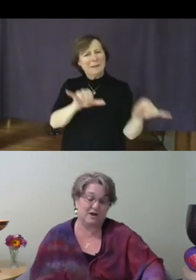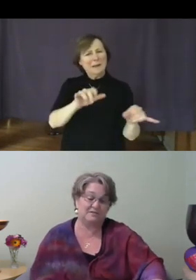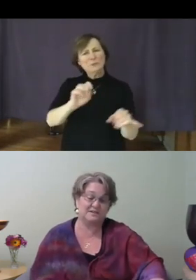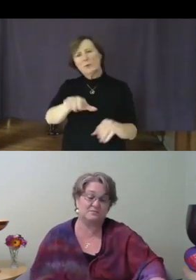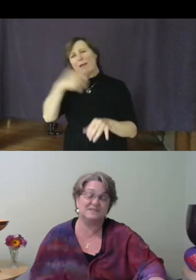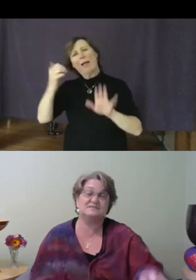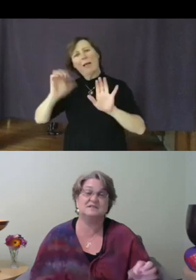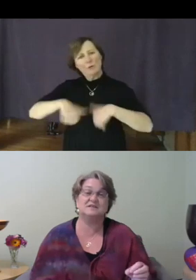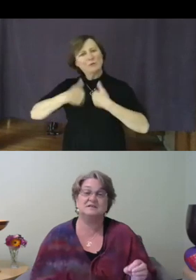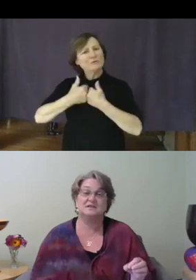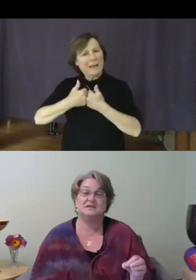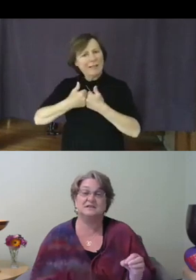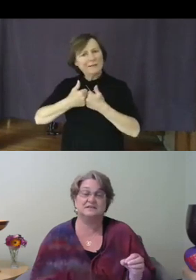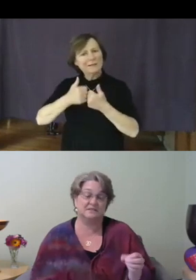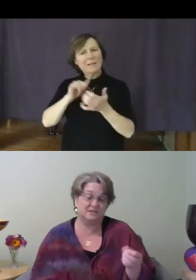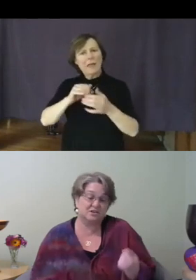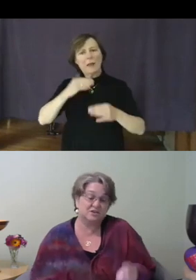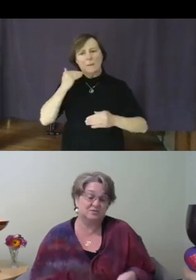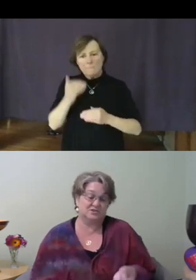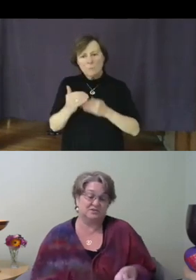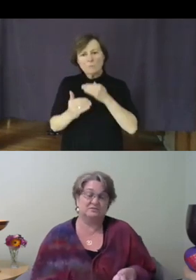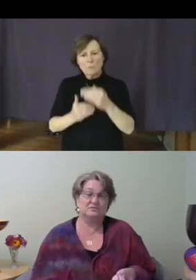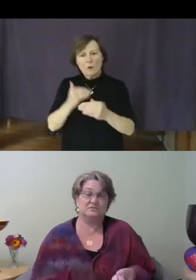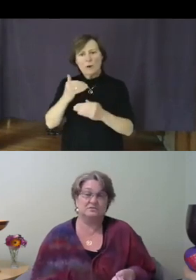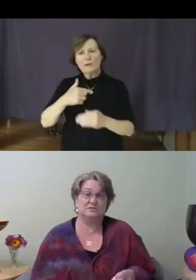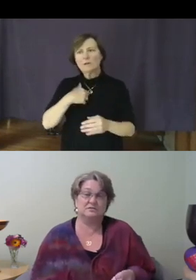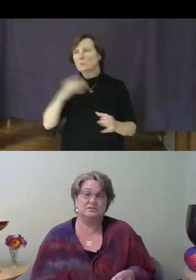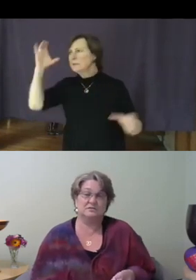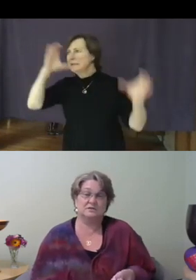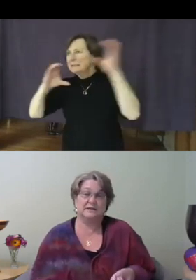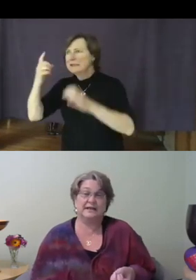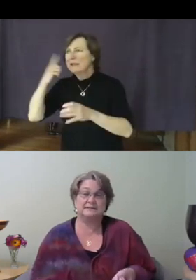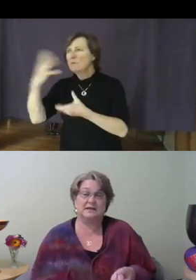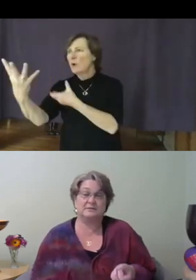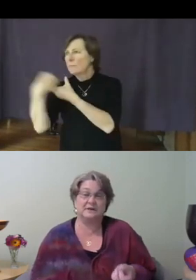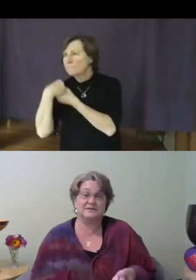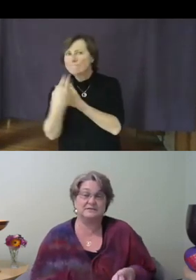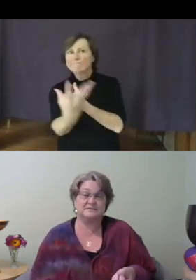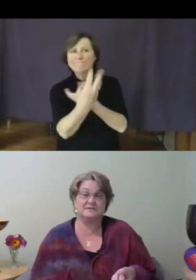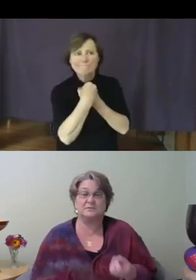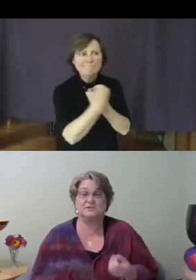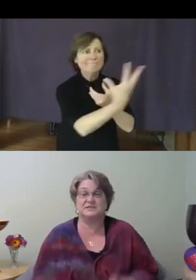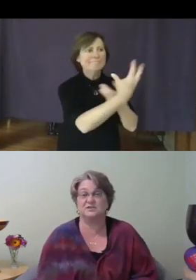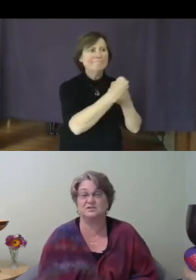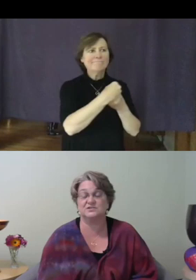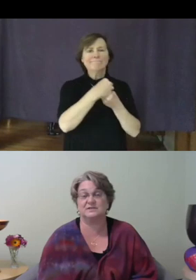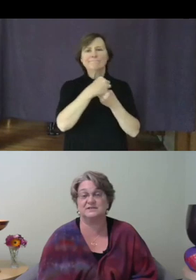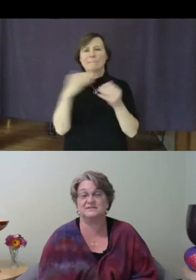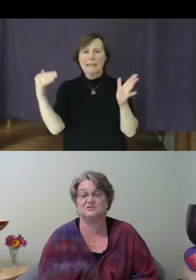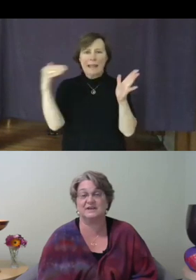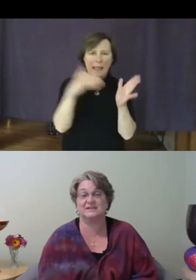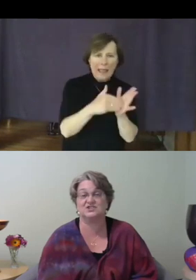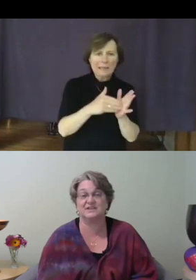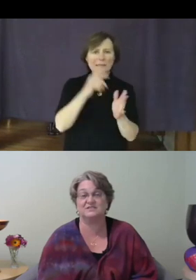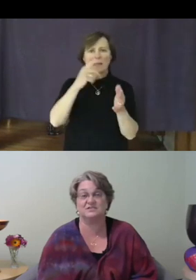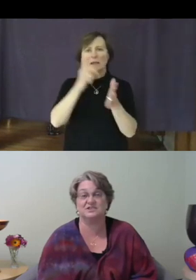we seek in inclusion, anti-racism, multiculturalism, transgender, and gender